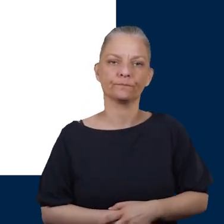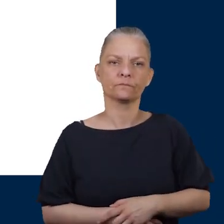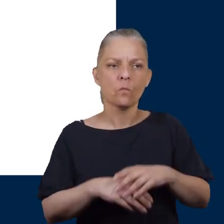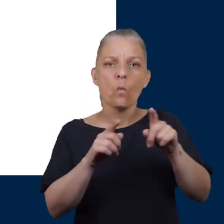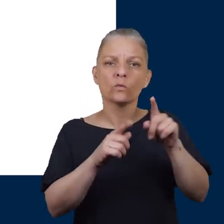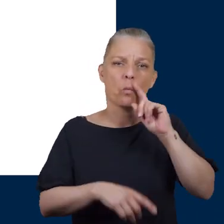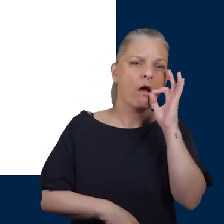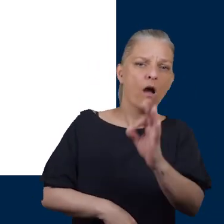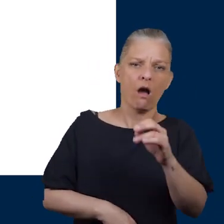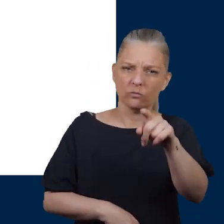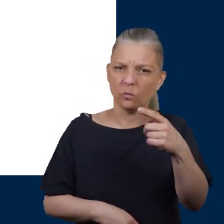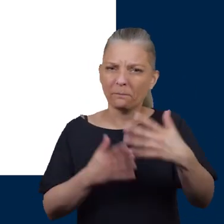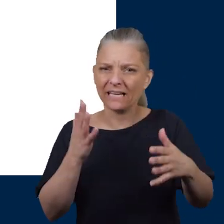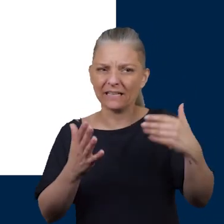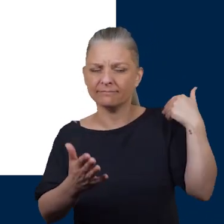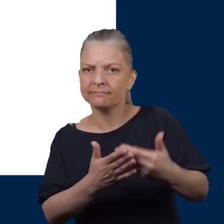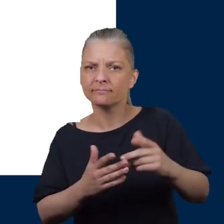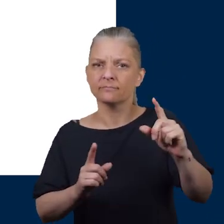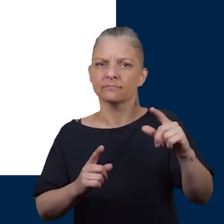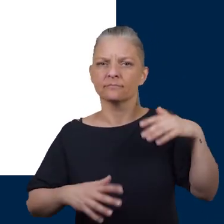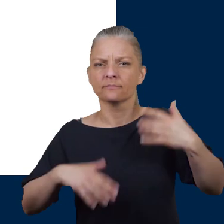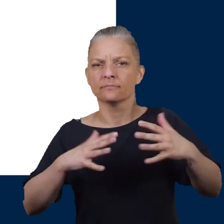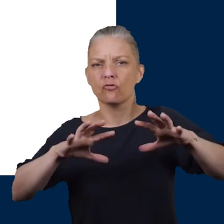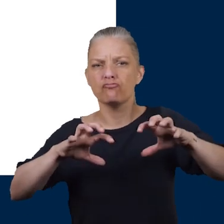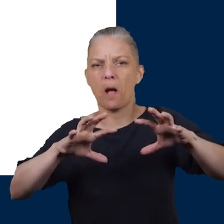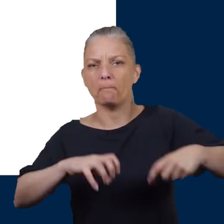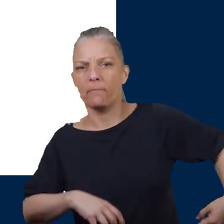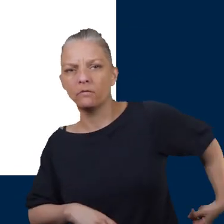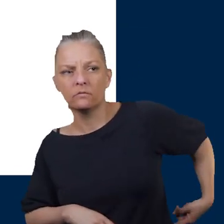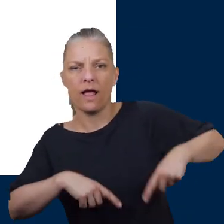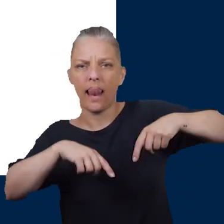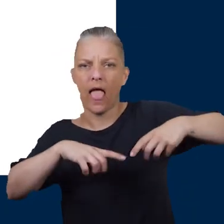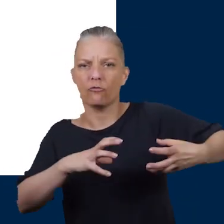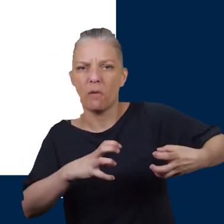You may also be asked if you experience cramps in the back of your legs when walking or pain in